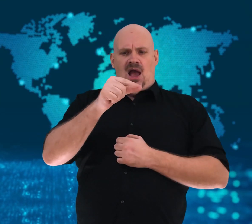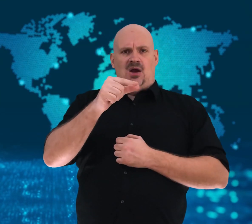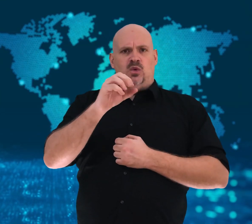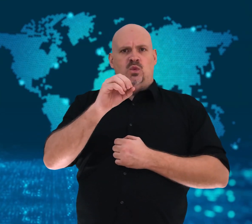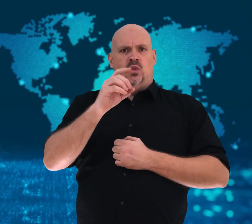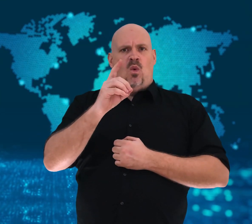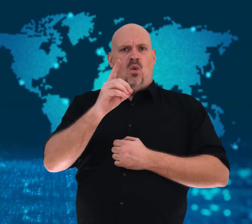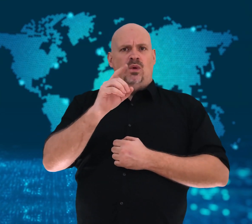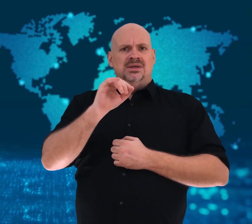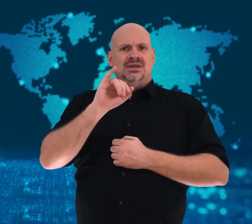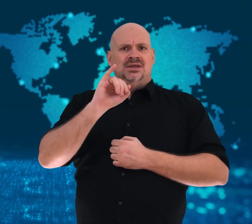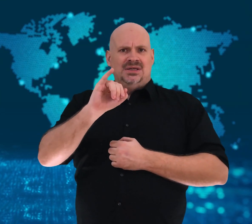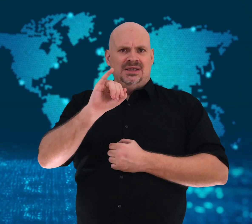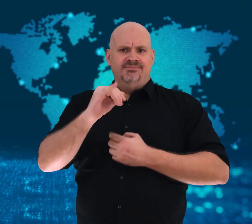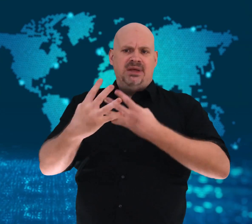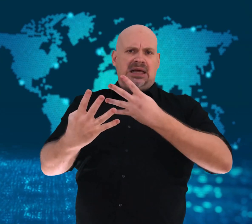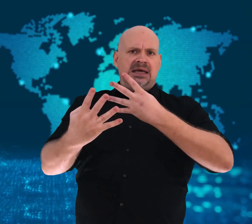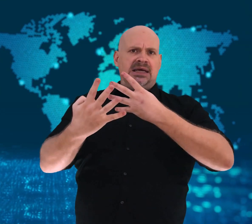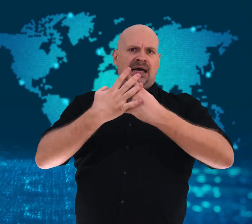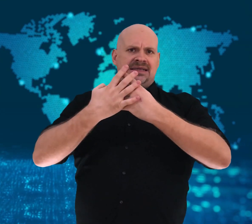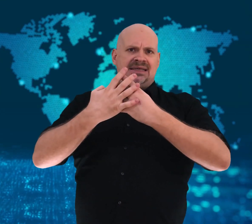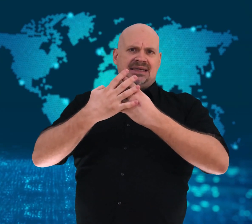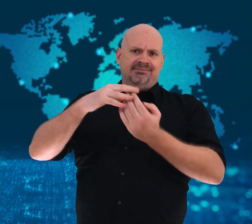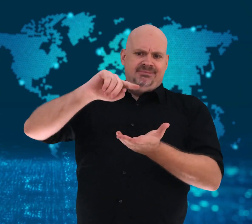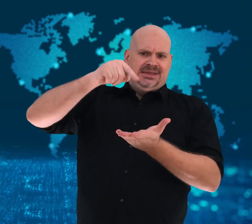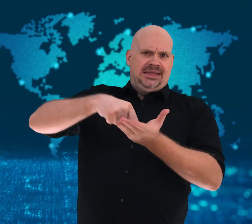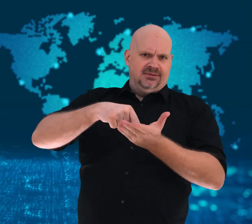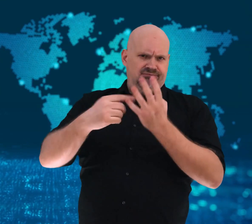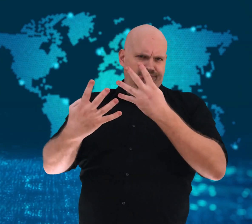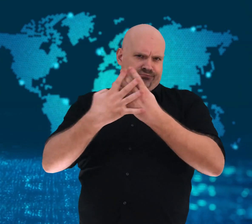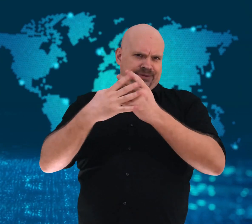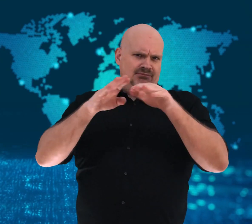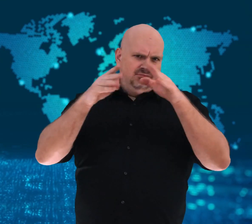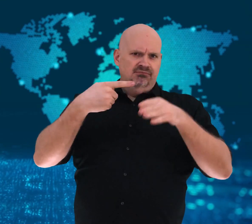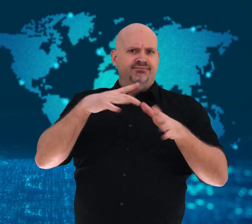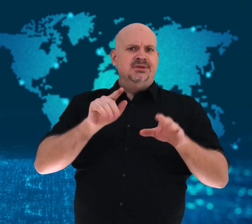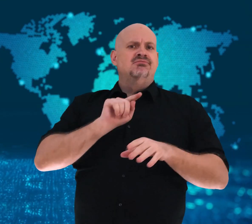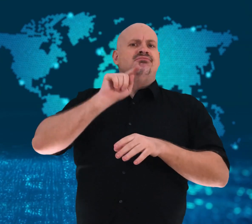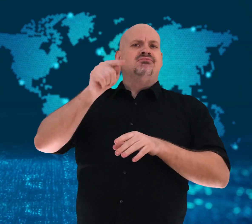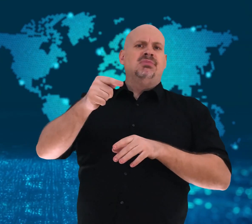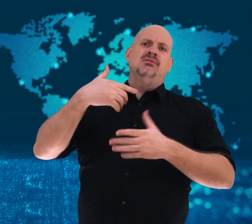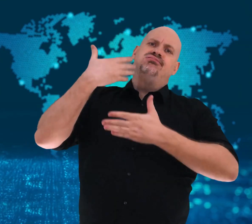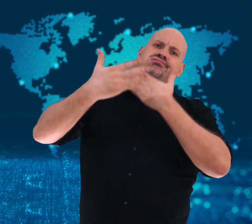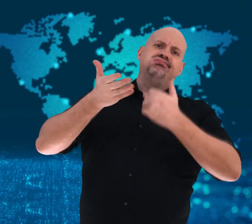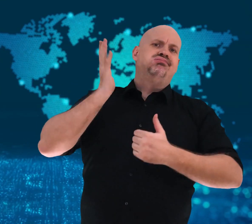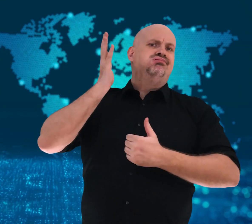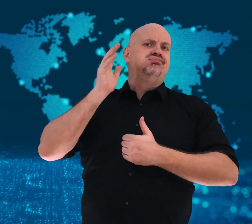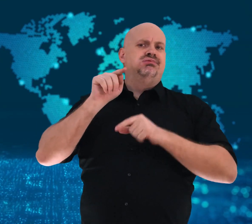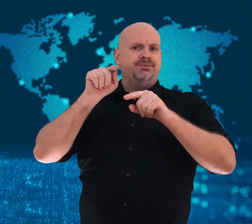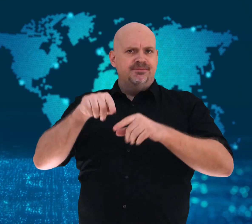Aregbesola made his announcement while inspecting the